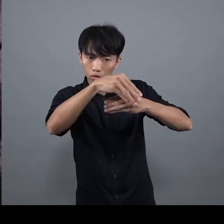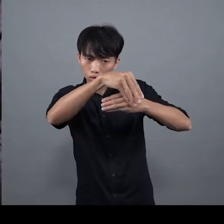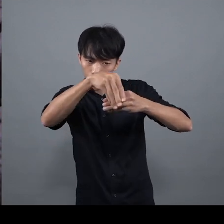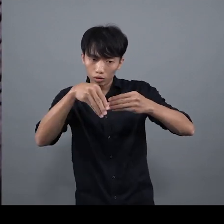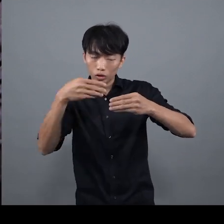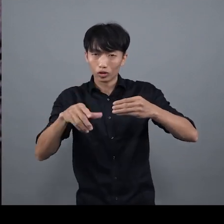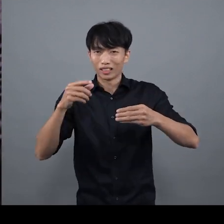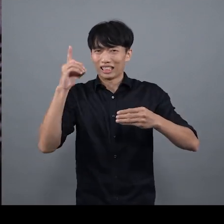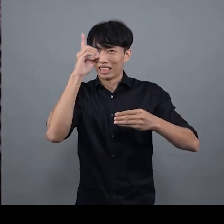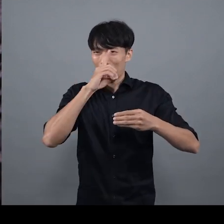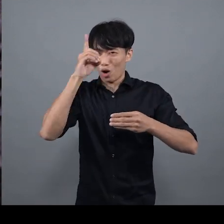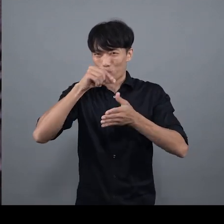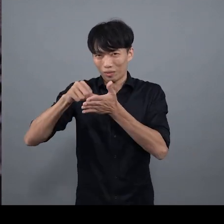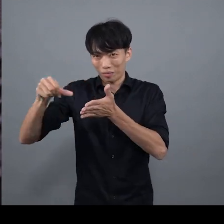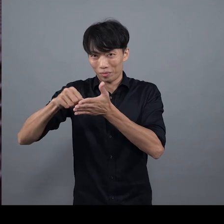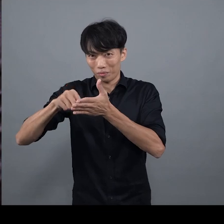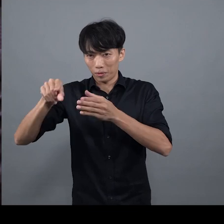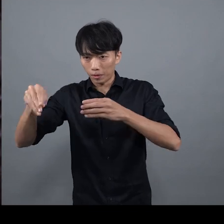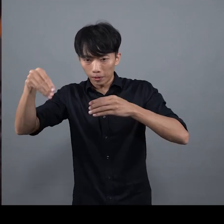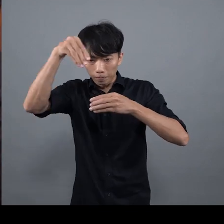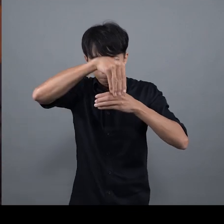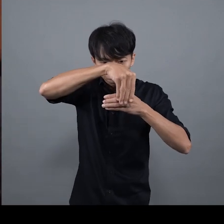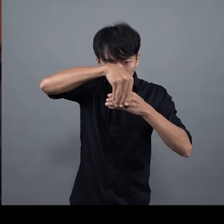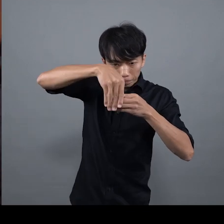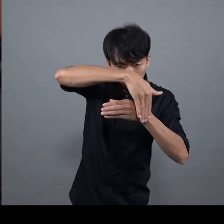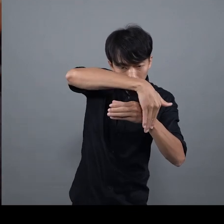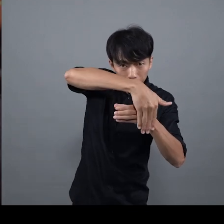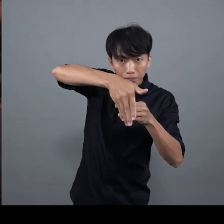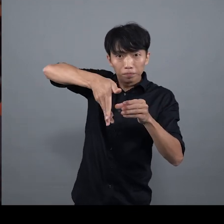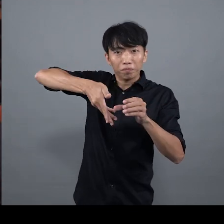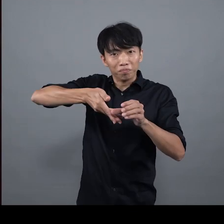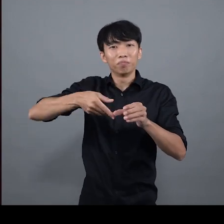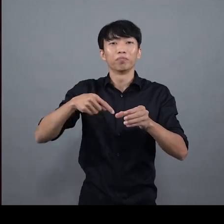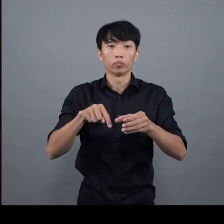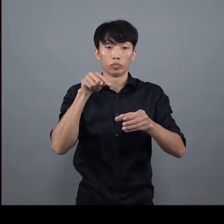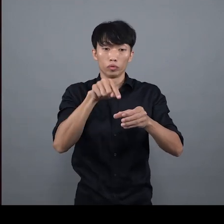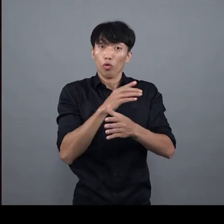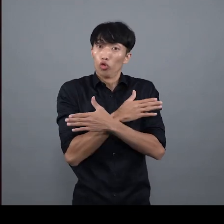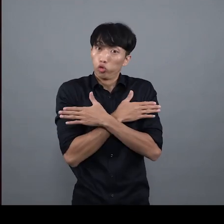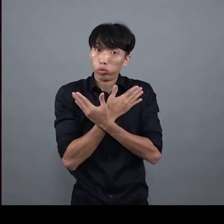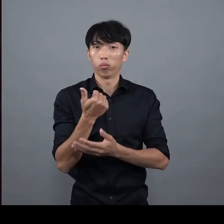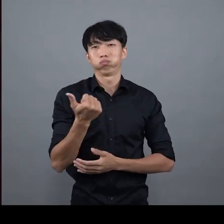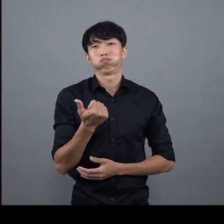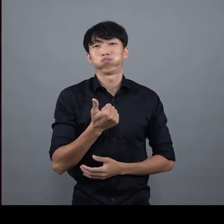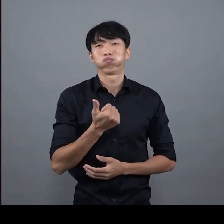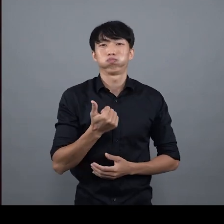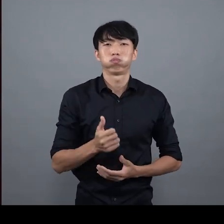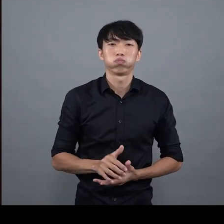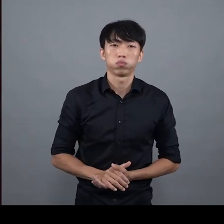with liquor labels placed in between This double-layer design provides it with a thermal insulating feature